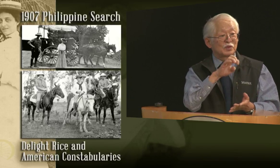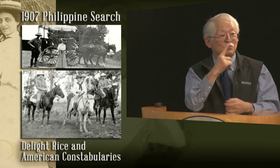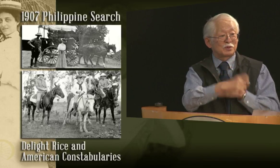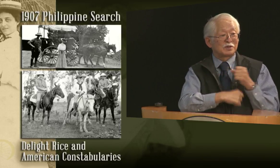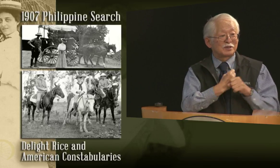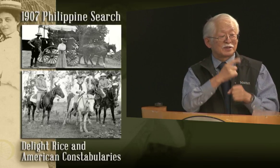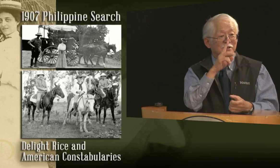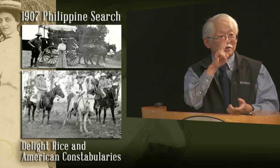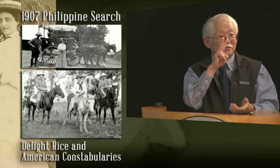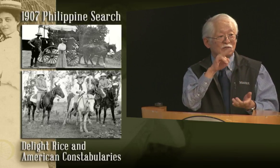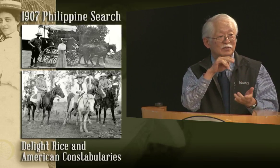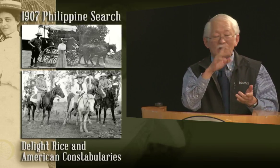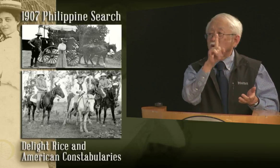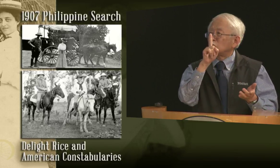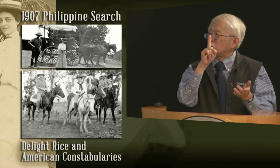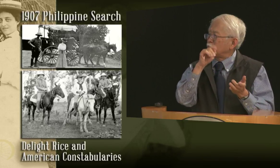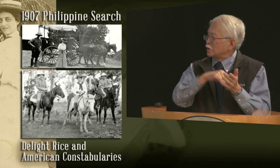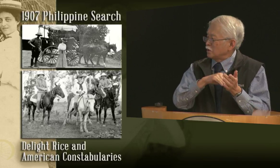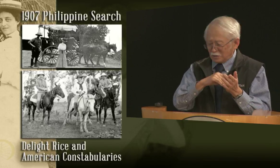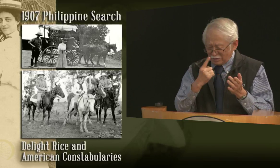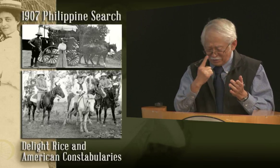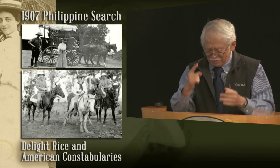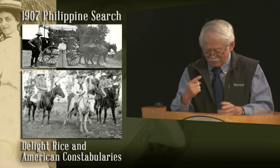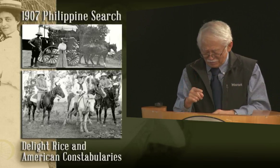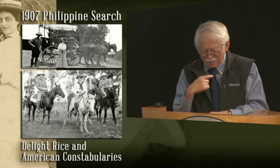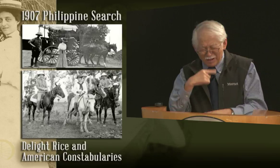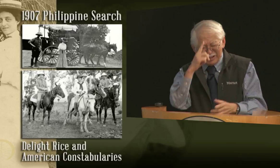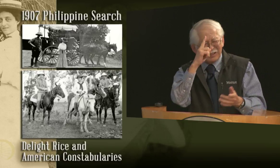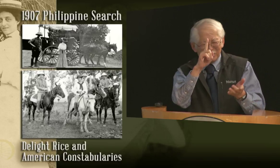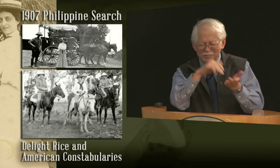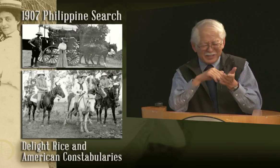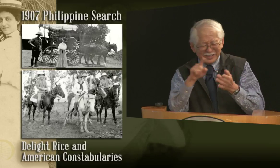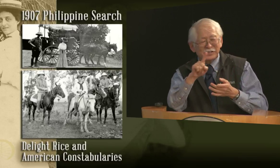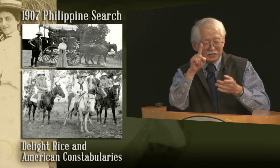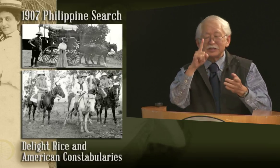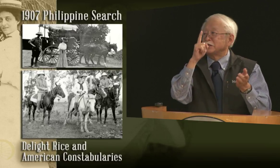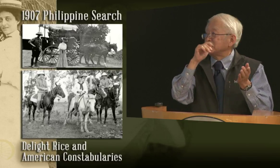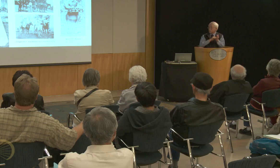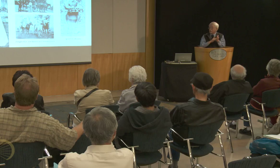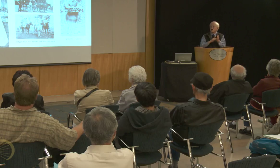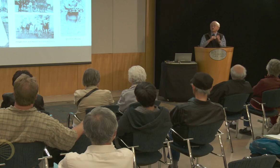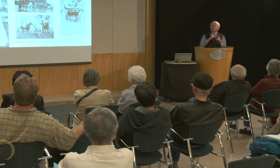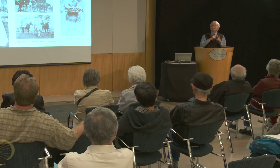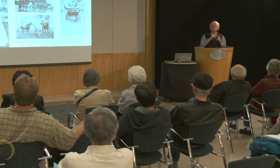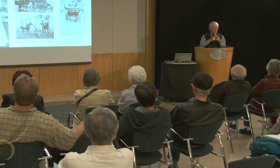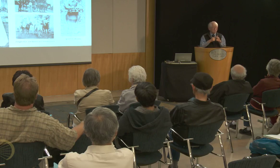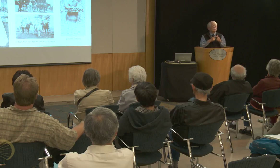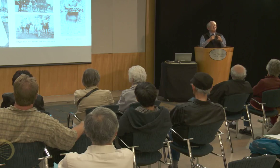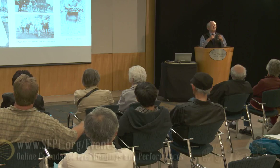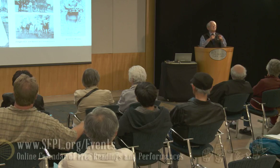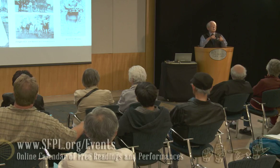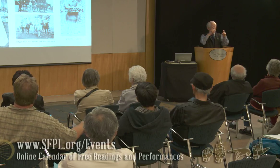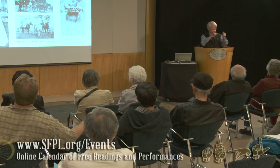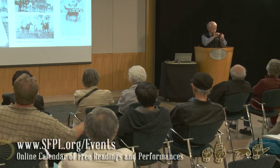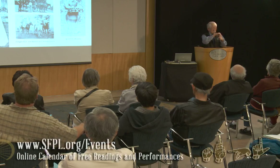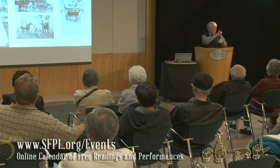It was $2000, no, $1000 -- oh, I can't remember the exact number, but it was somewhere between 1000 and 2000, for a year,